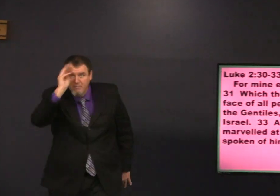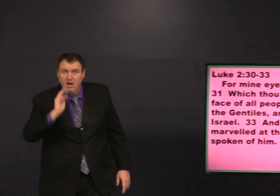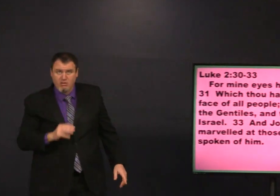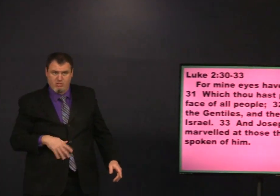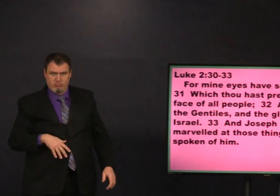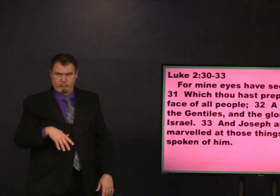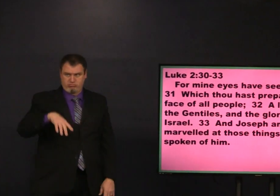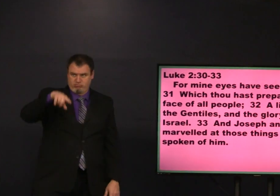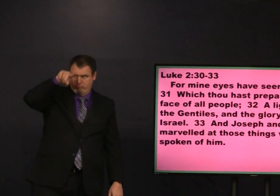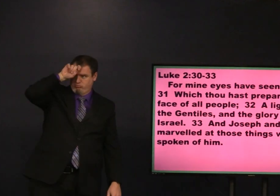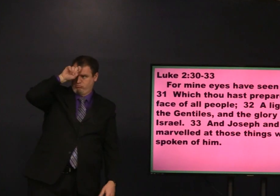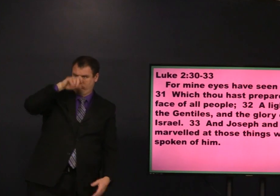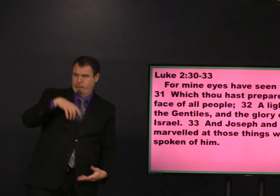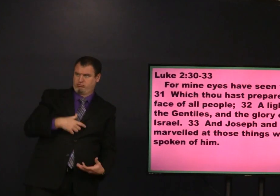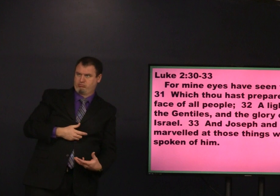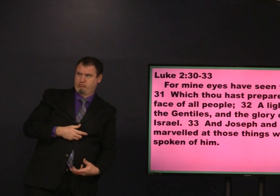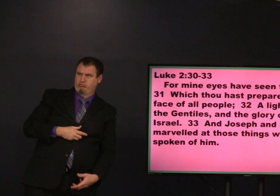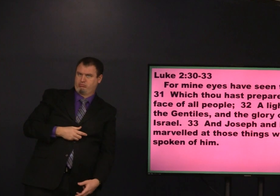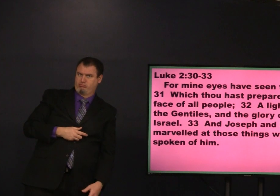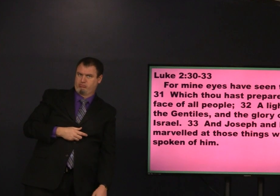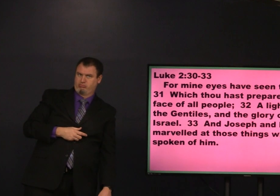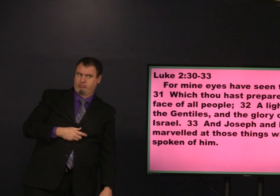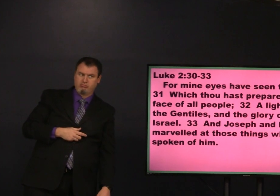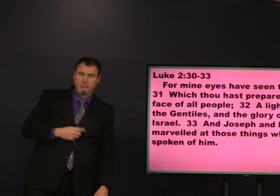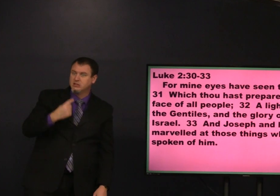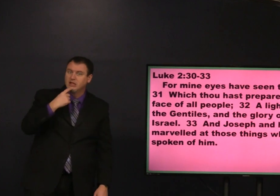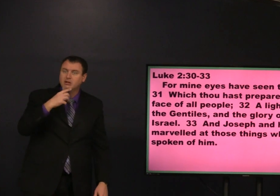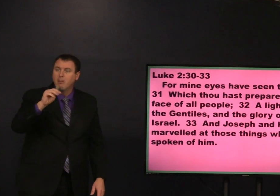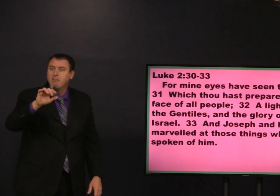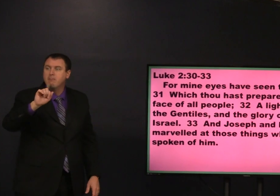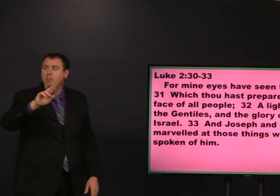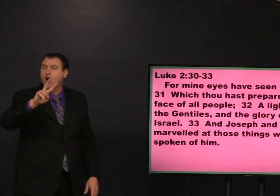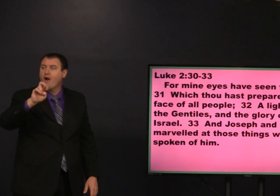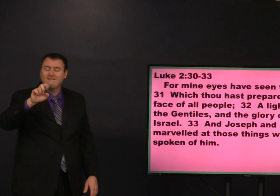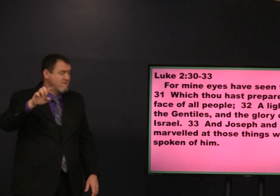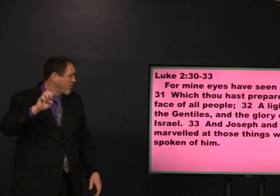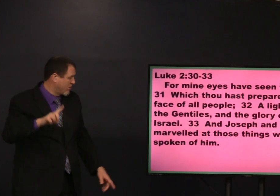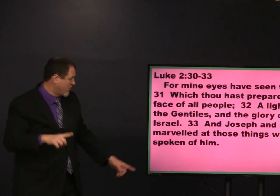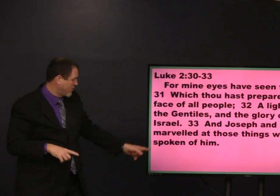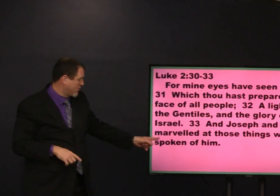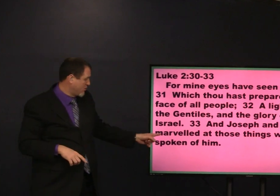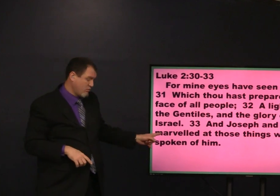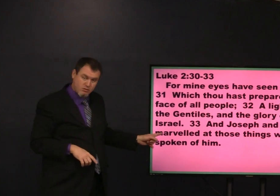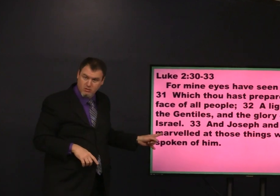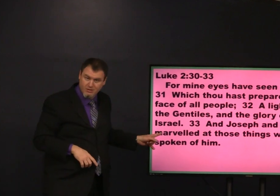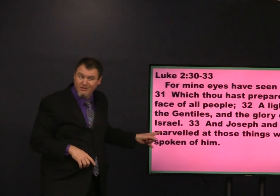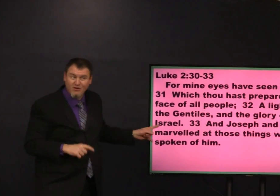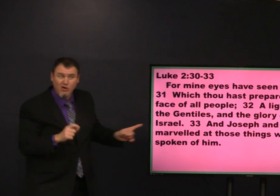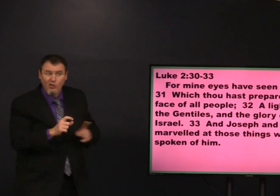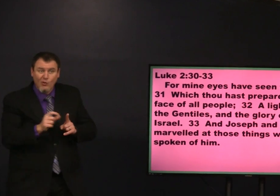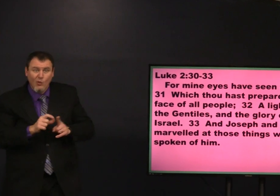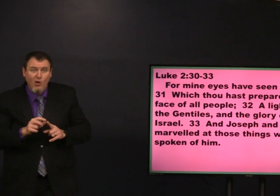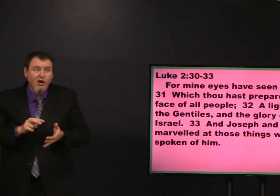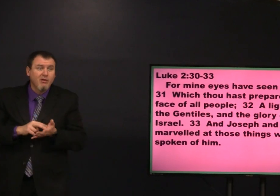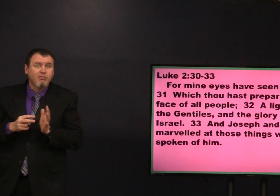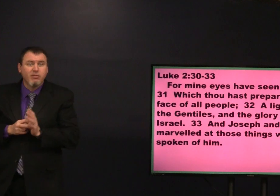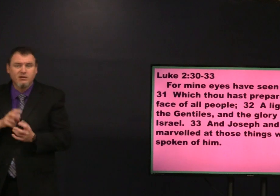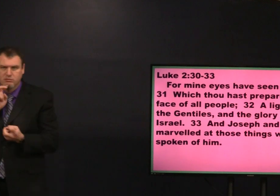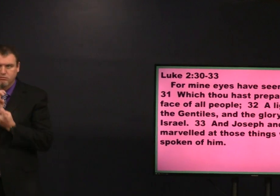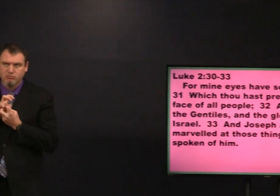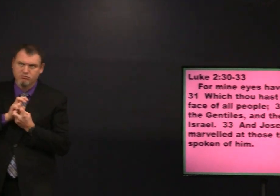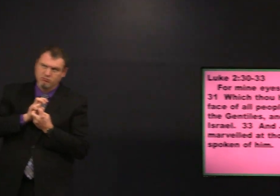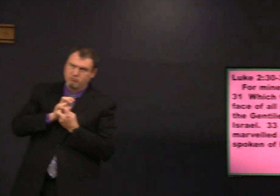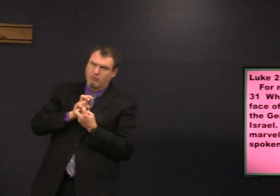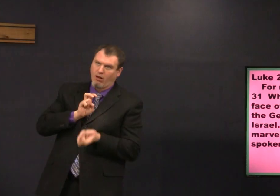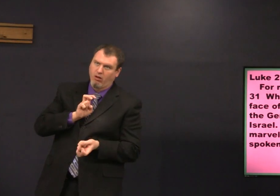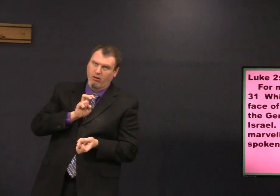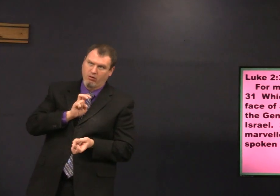but Joseph and Mary were confused by this they marveled at the things that were spoken of him